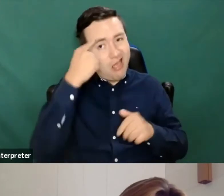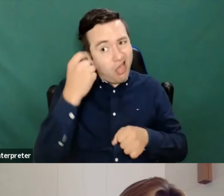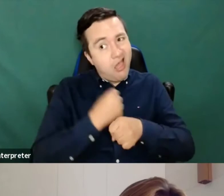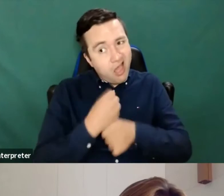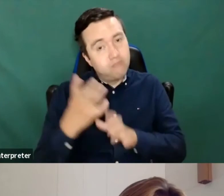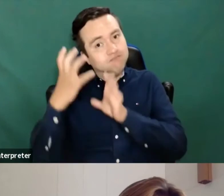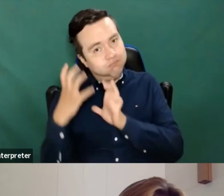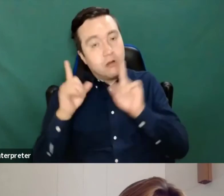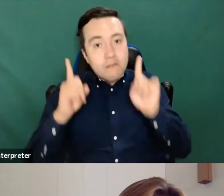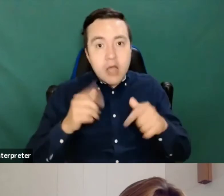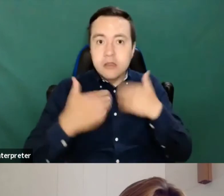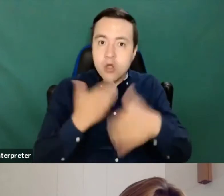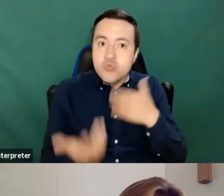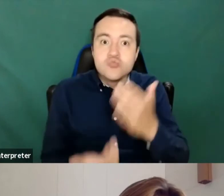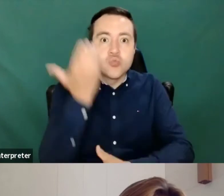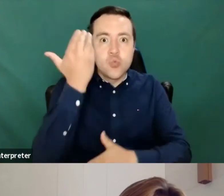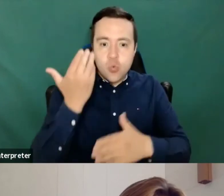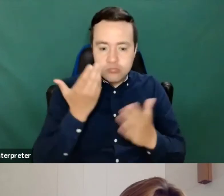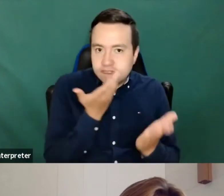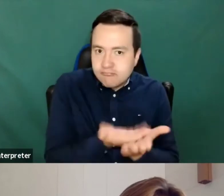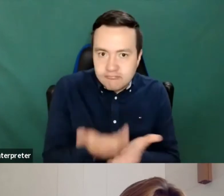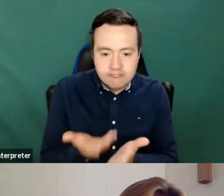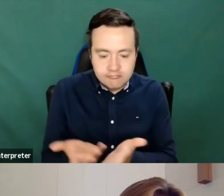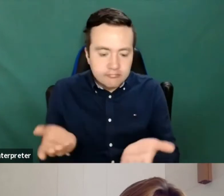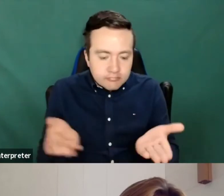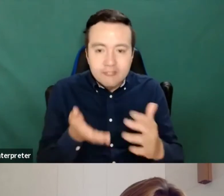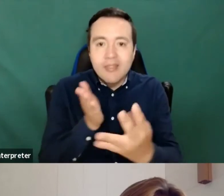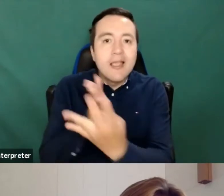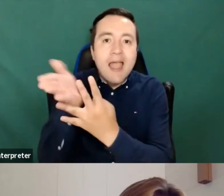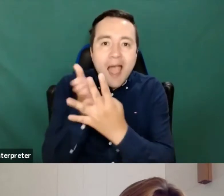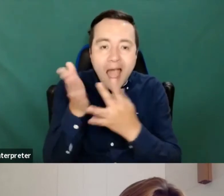It doesn't just make the content accessible, but it provides additional resources that